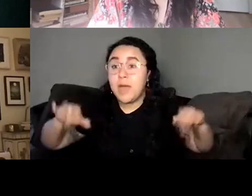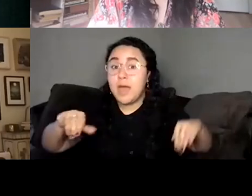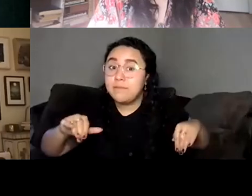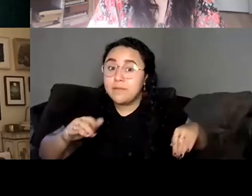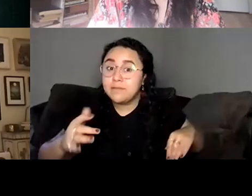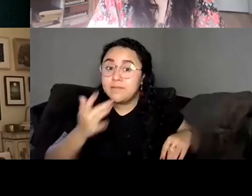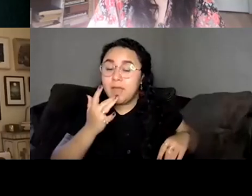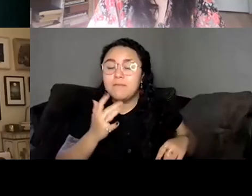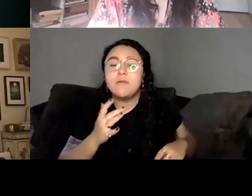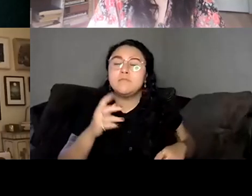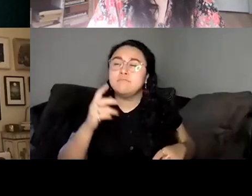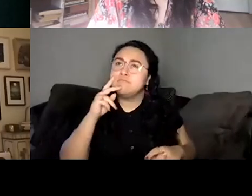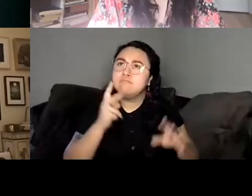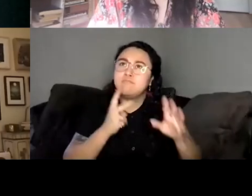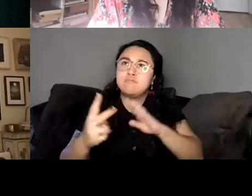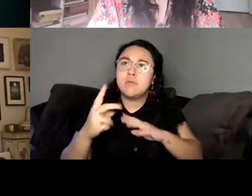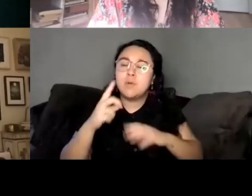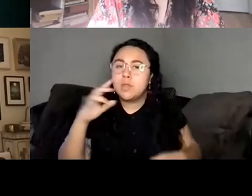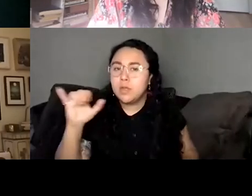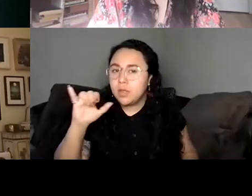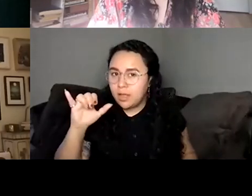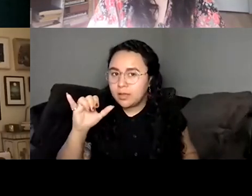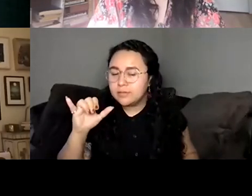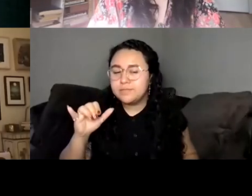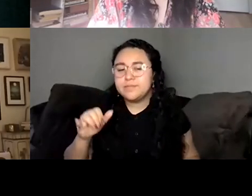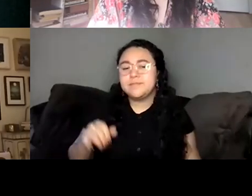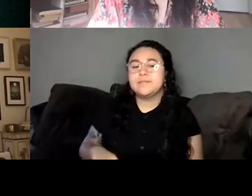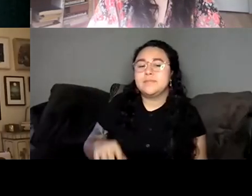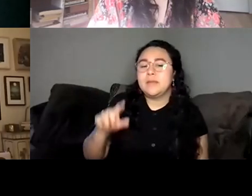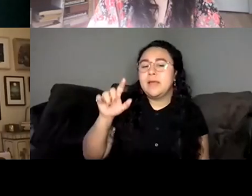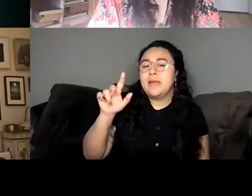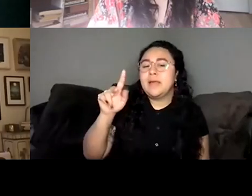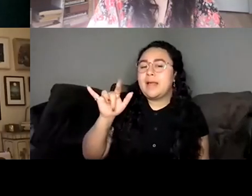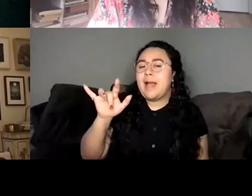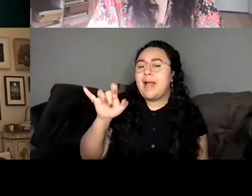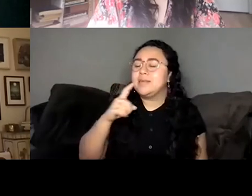much fun to plan outfits for the book tour. I have to say just as you know, haven't gotten